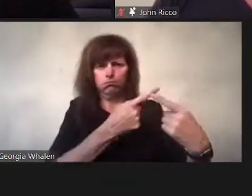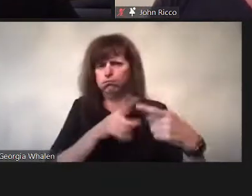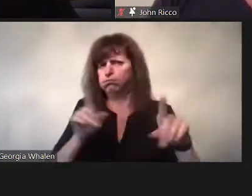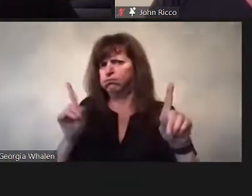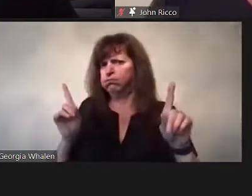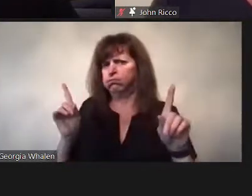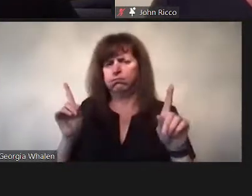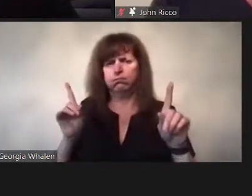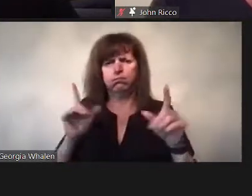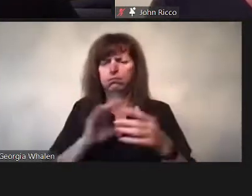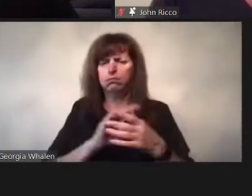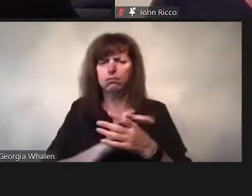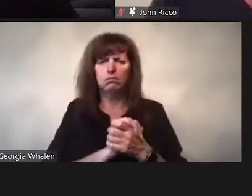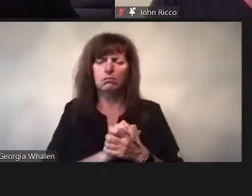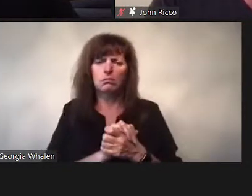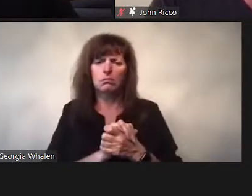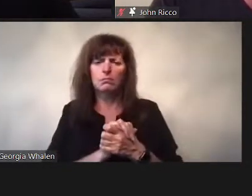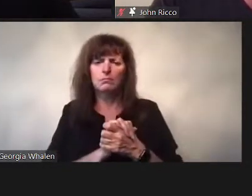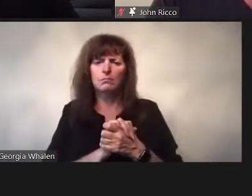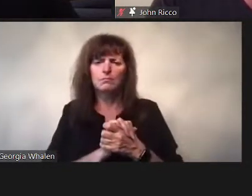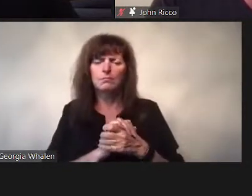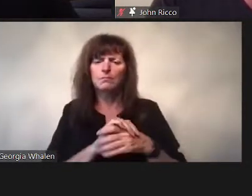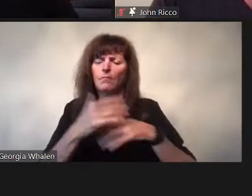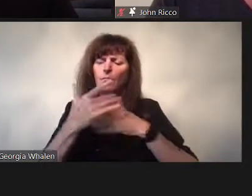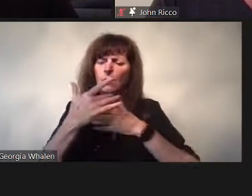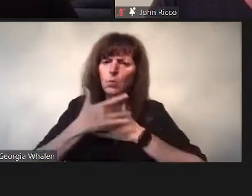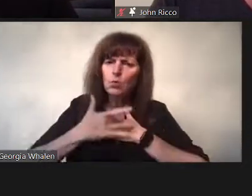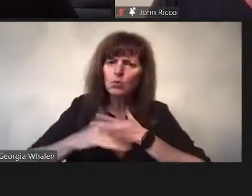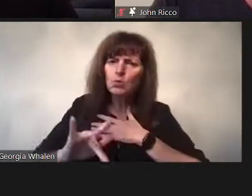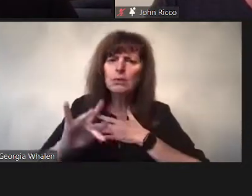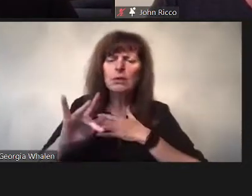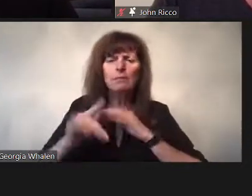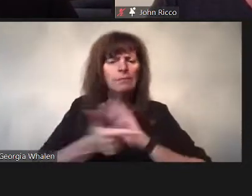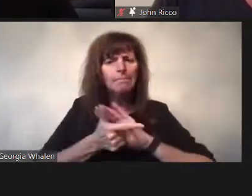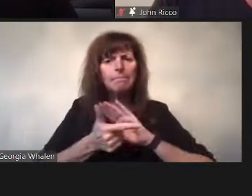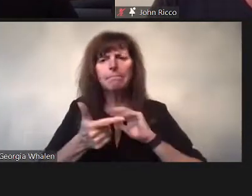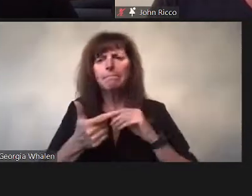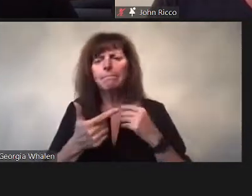and how the two platforms of governance, in a particular variation of platform capitalism then supports the state governmental practices.